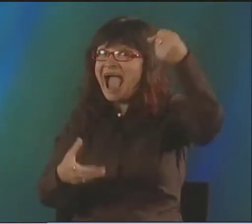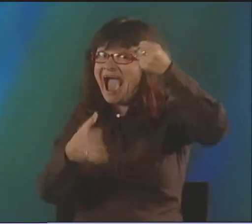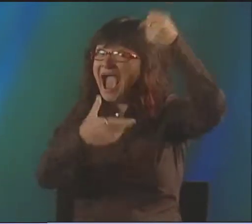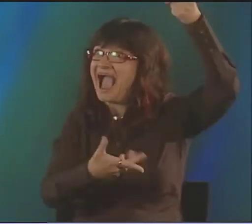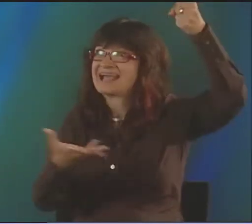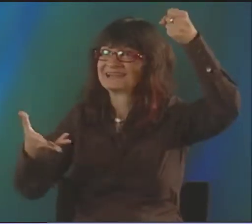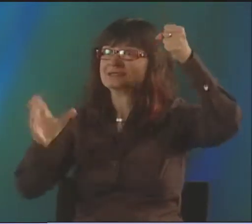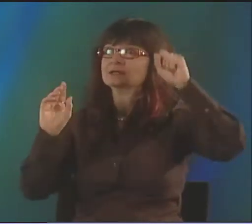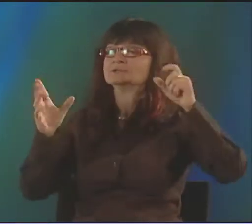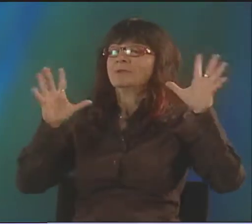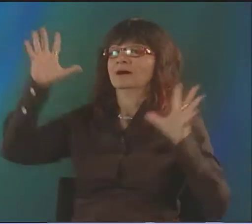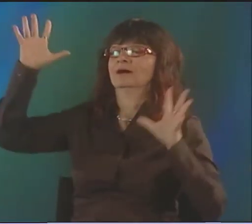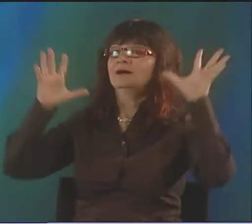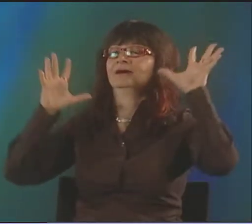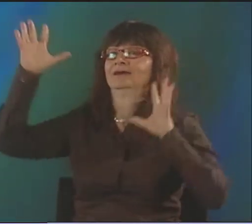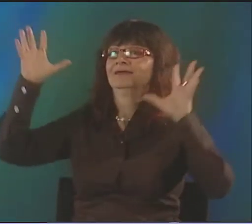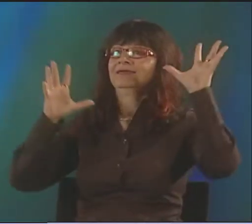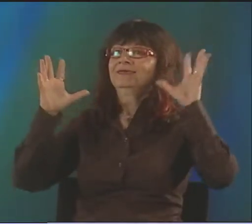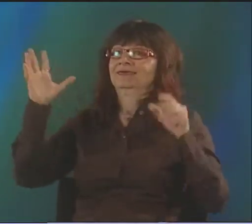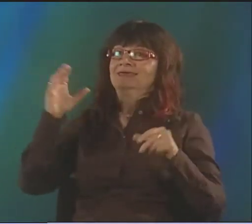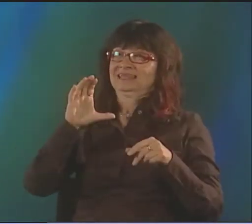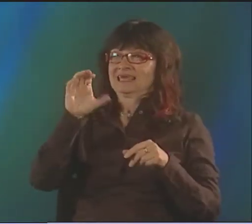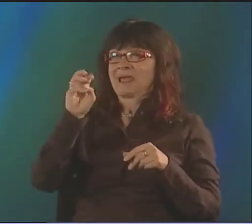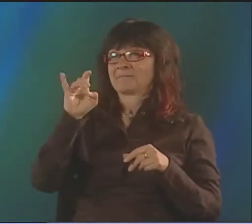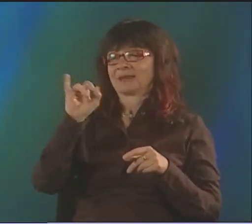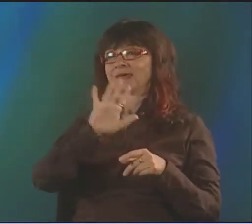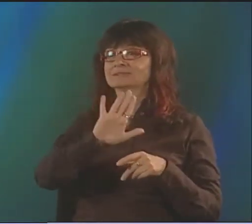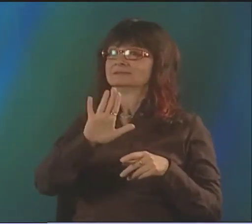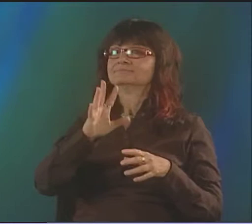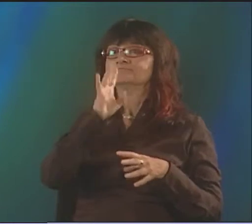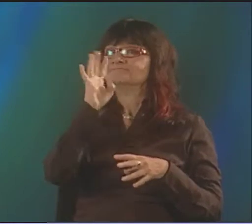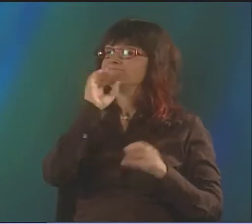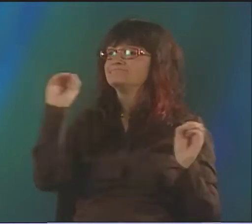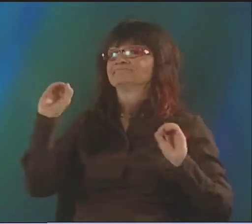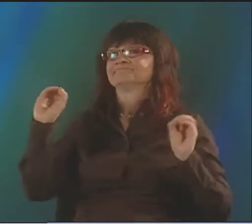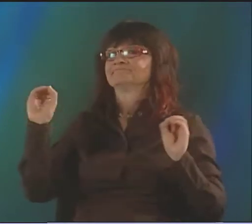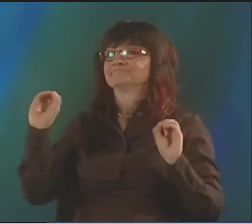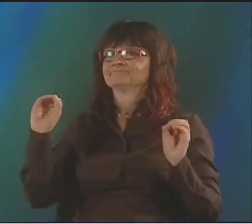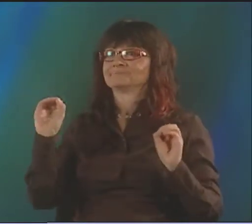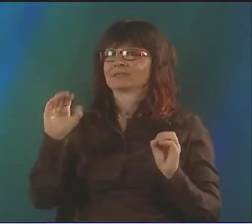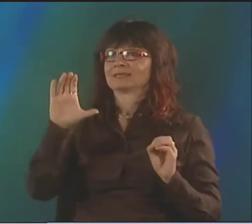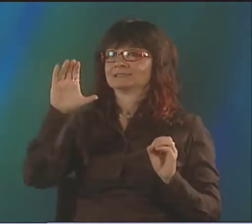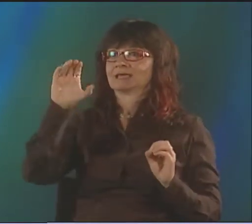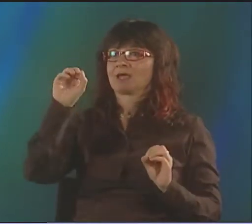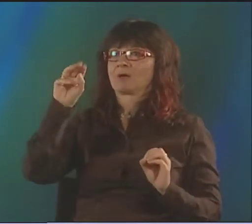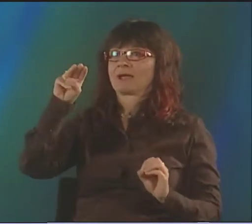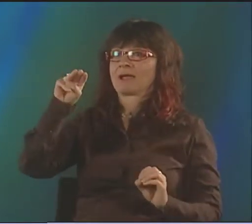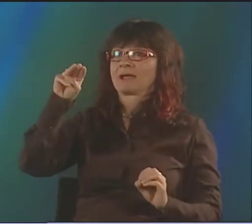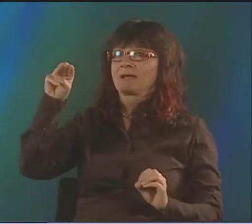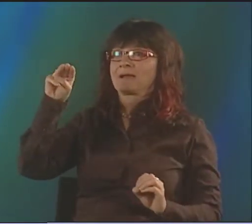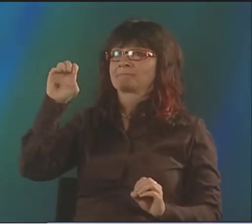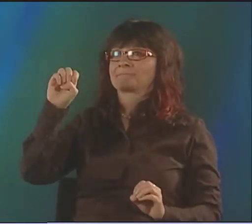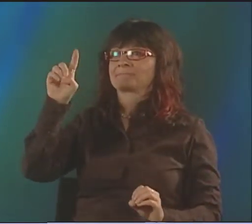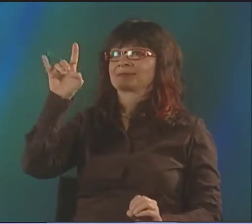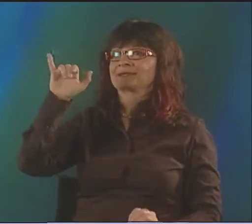YOU WOULD SHOW A BIG SACK OF COINS OR WHAT HAVE YOU. EVERYTHING WAS EXPLAINED WITH MIME AND GESTURE. NO SPEAKING, NO DIALOGUE AT ALL.